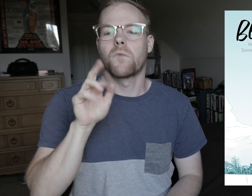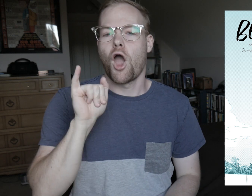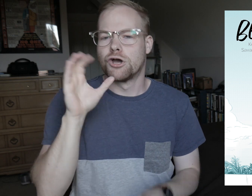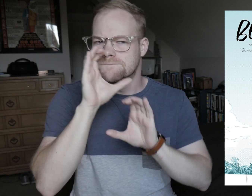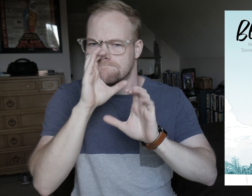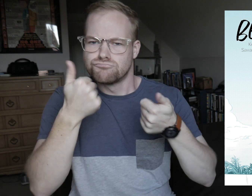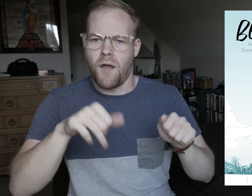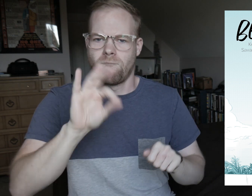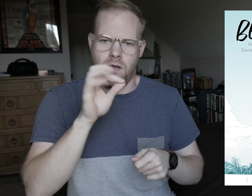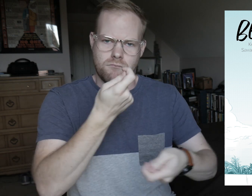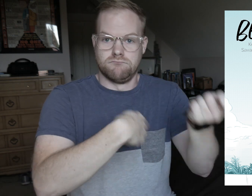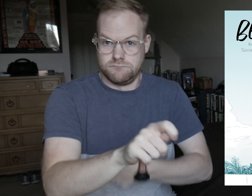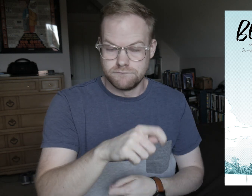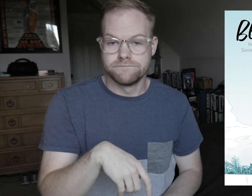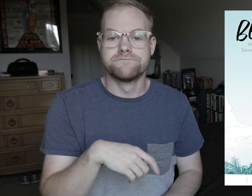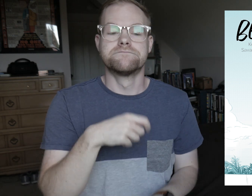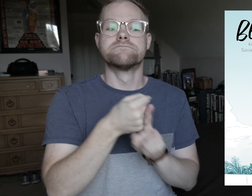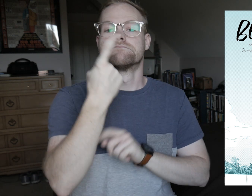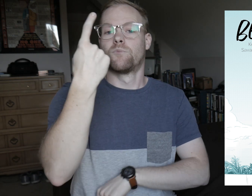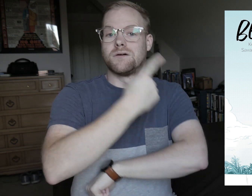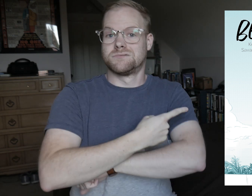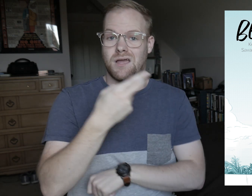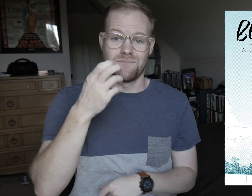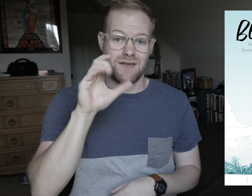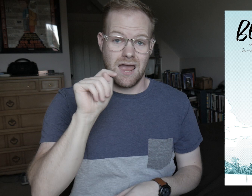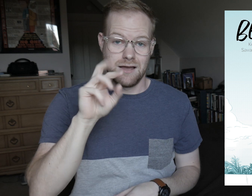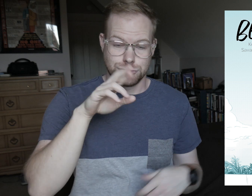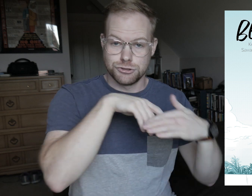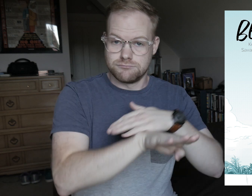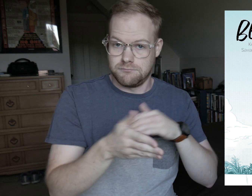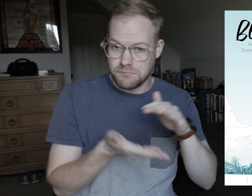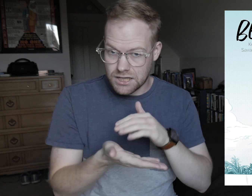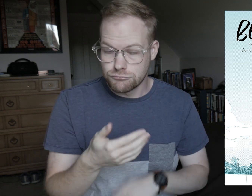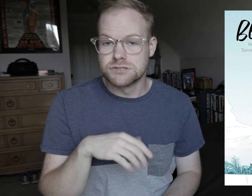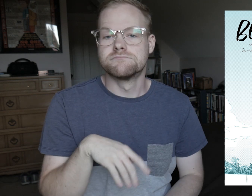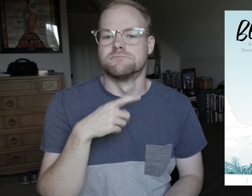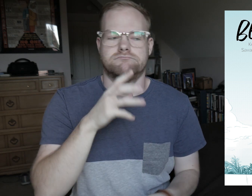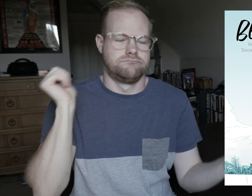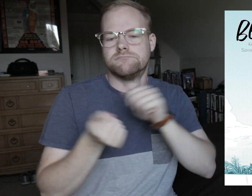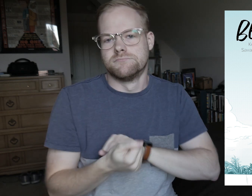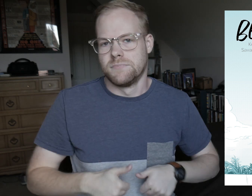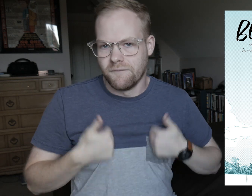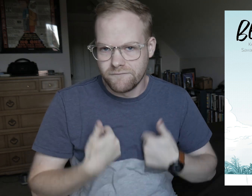Ari’s trying to find a replacement, and one day Hector walks into the bakery and changes his life.